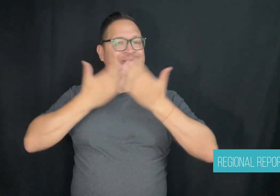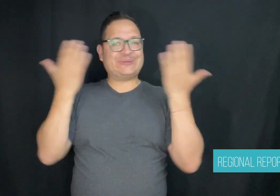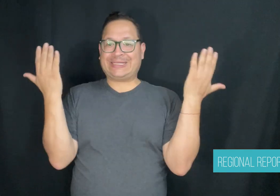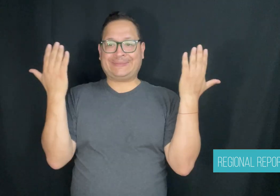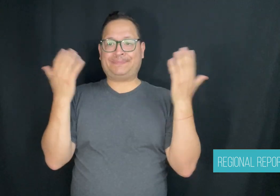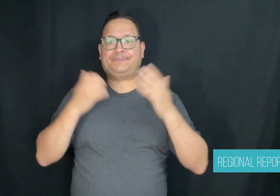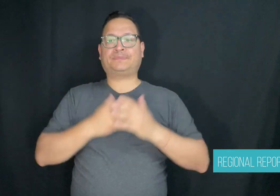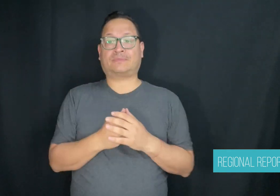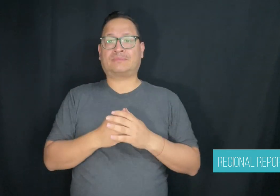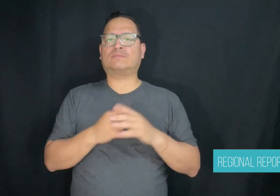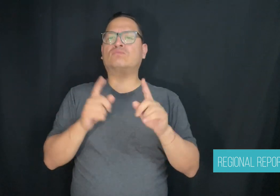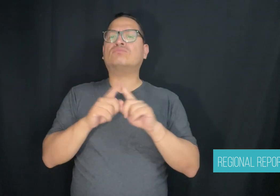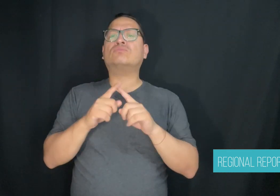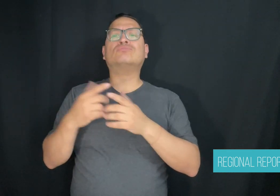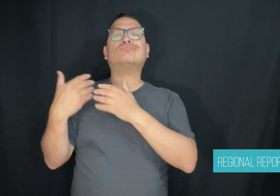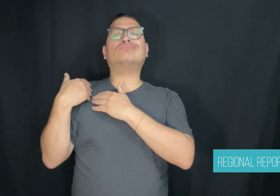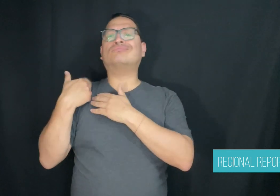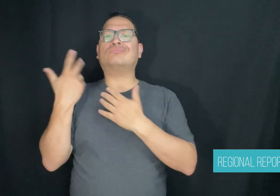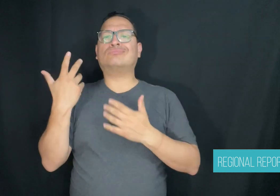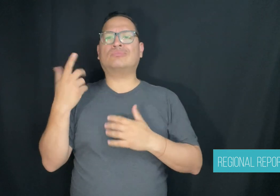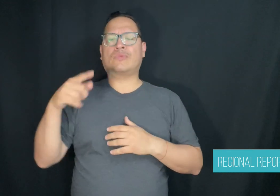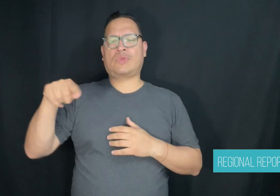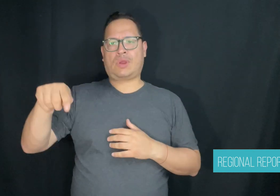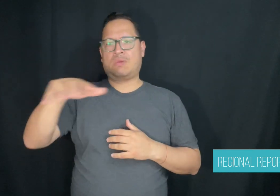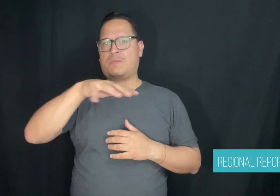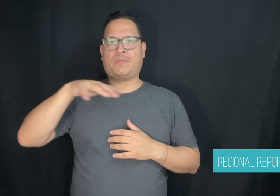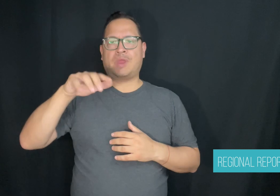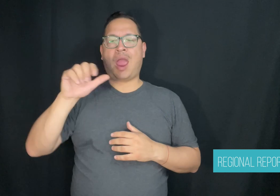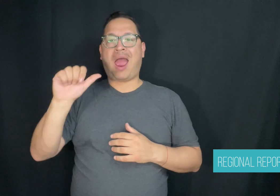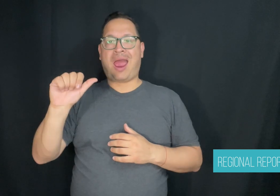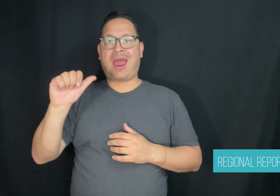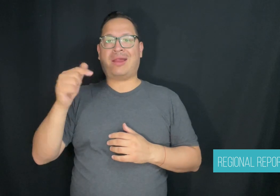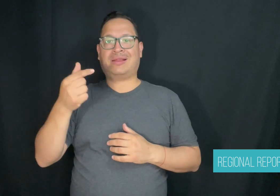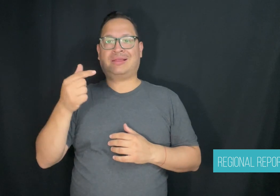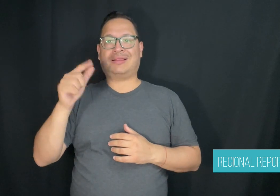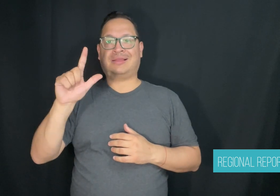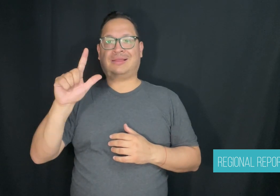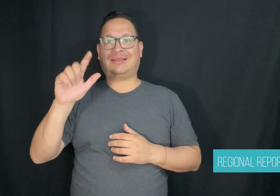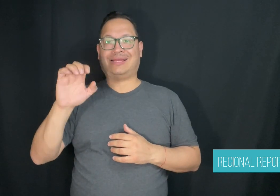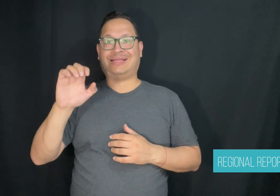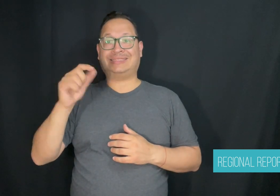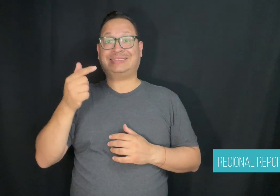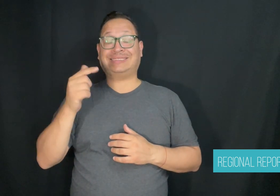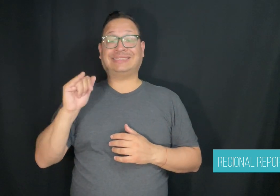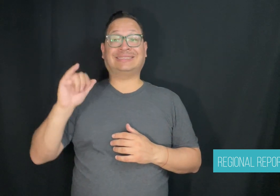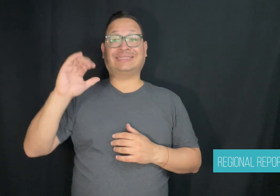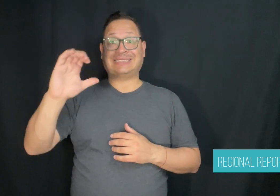or APSEA. It is an interprovincial cooperative agency that